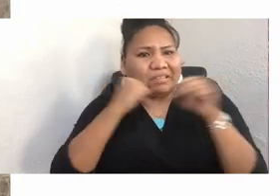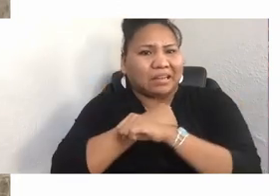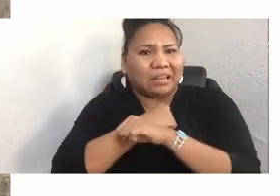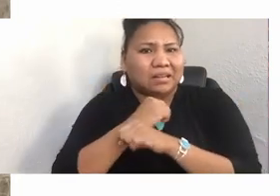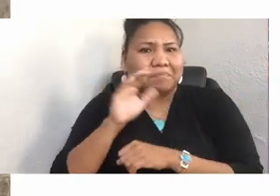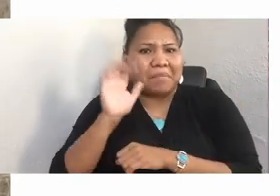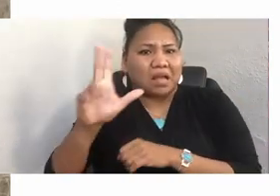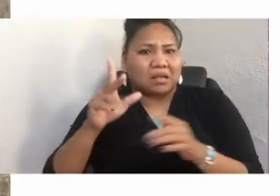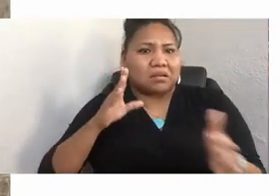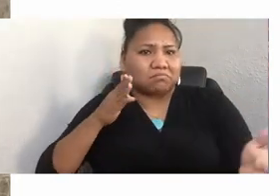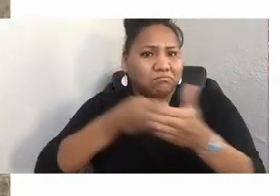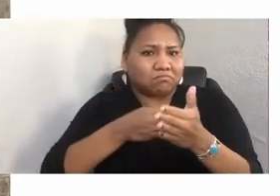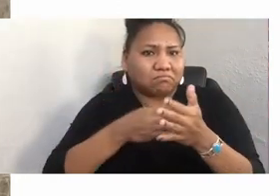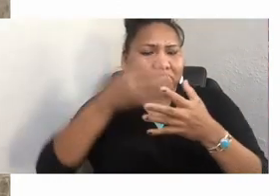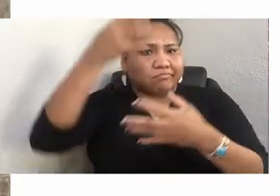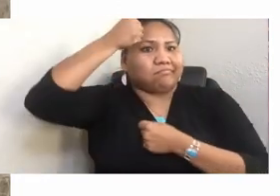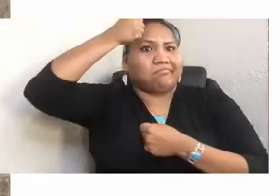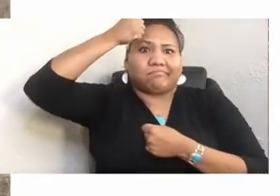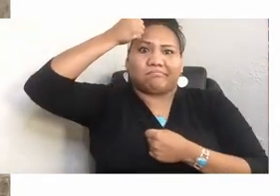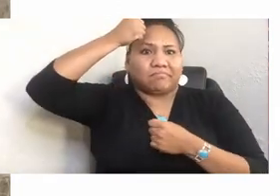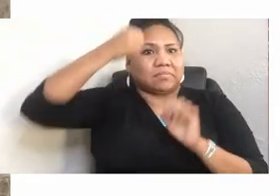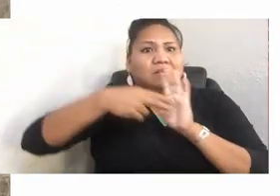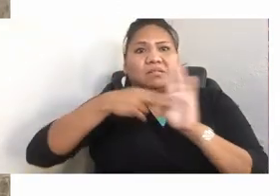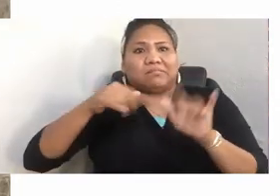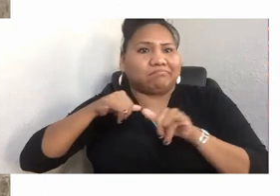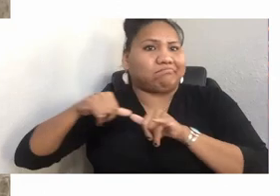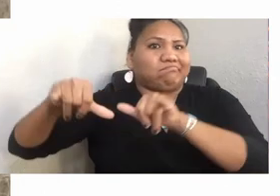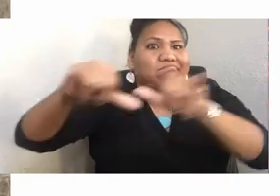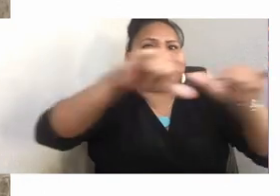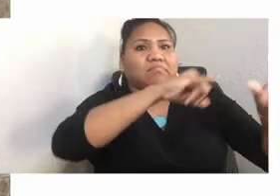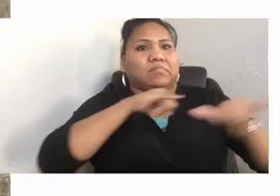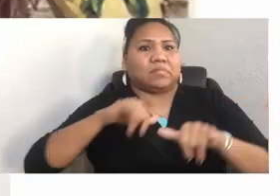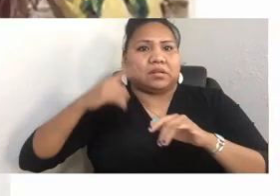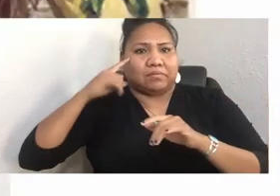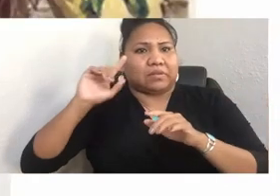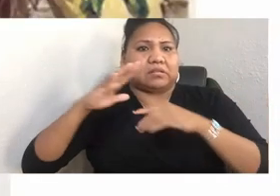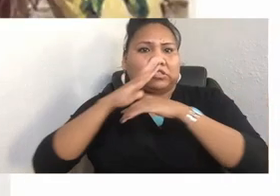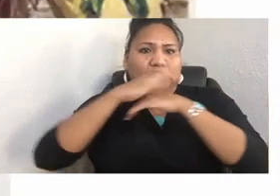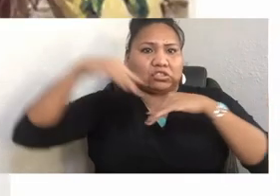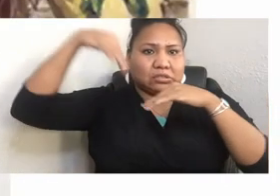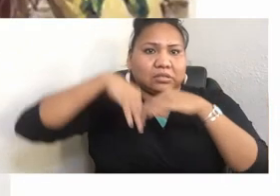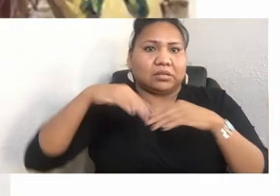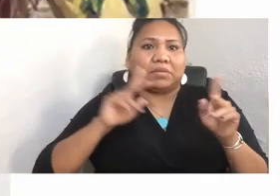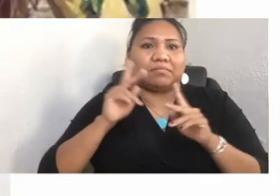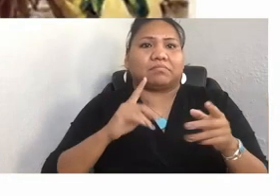insipid stereotypes that are circulating in mainstream media, textbooks, and all